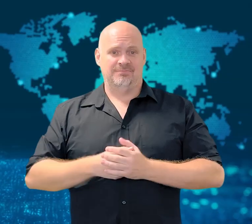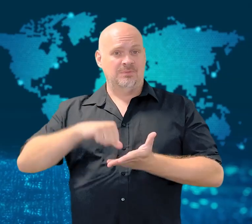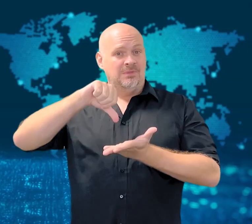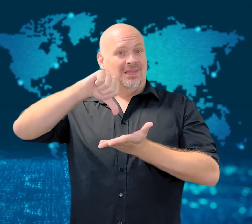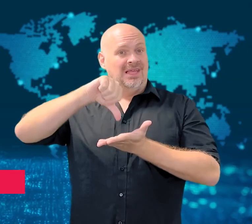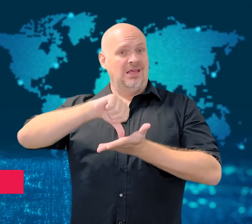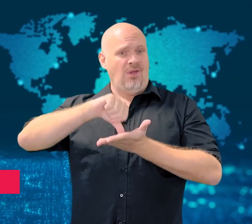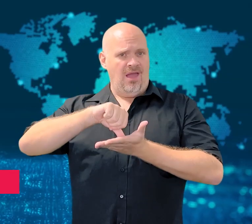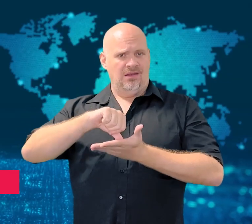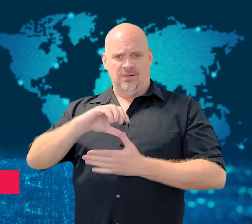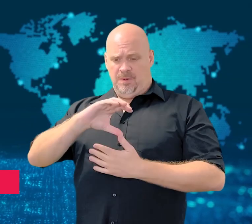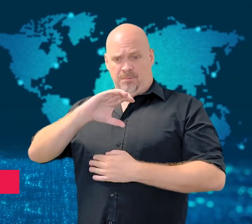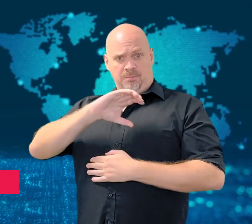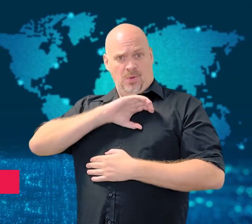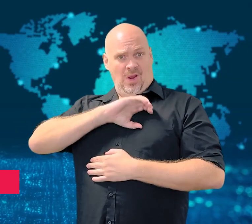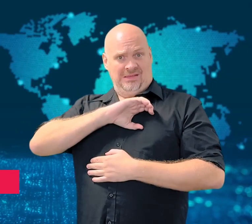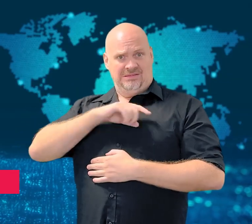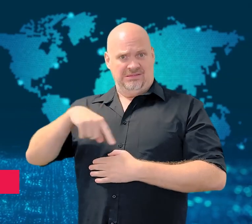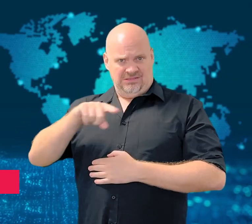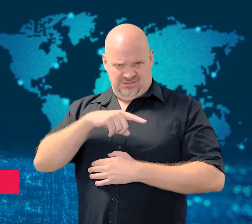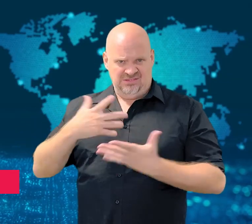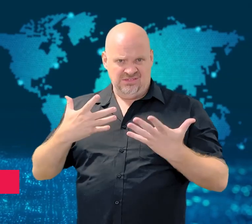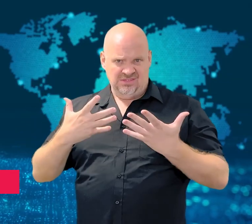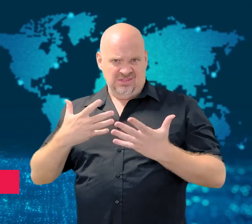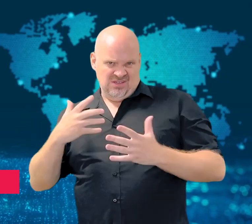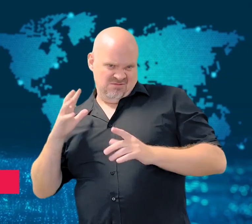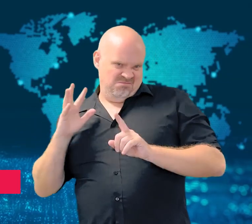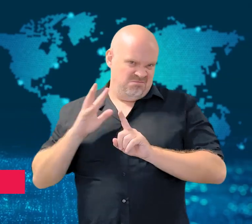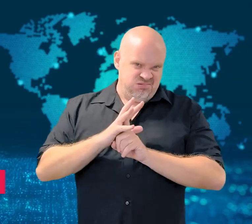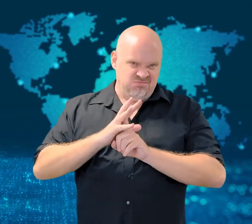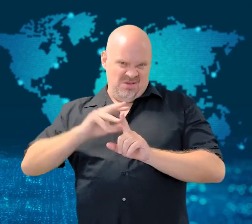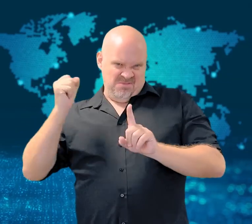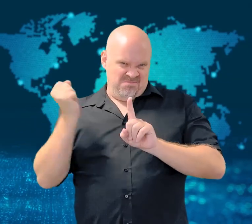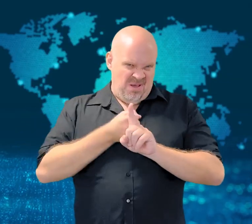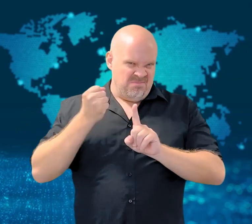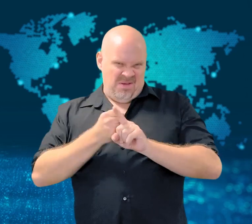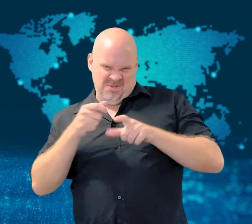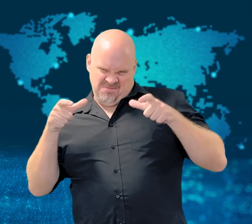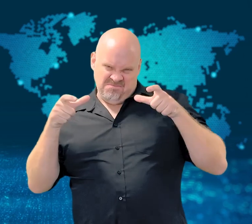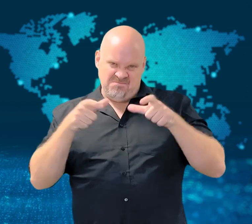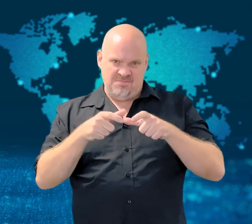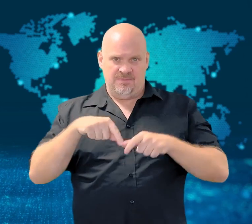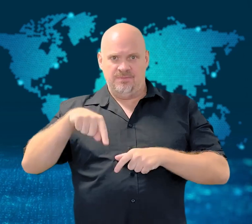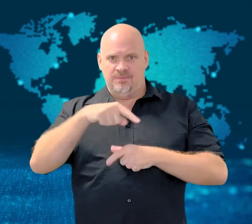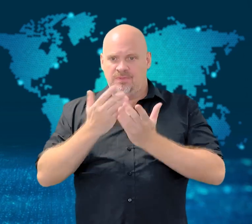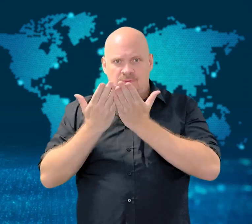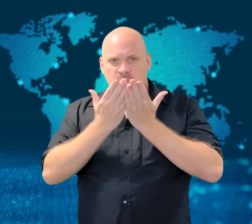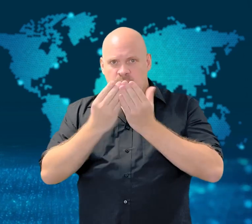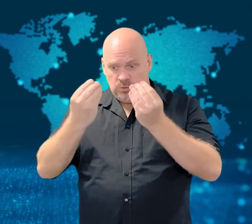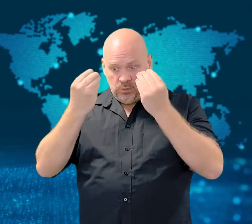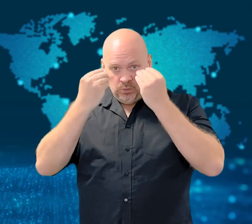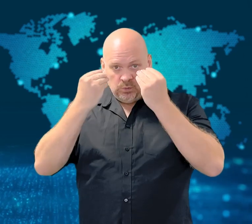[GAVIN]: Police in Iran have violently attacked students as they crack down